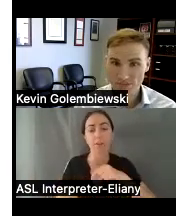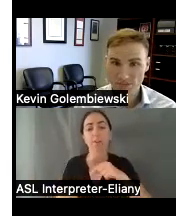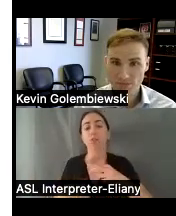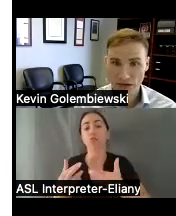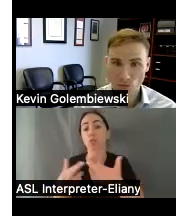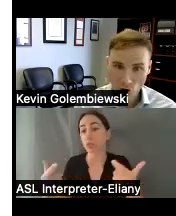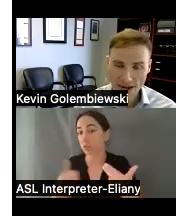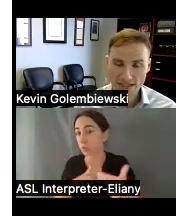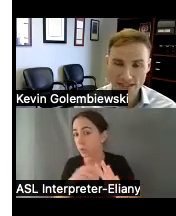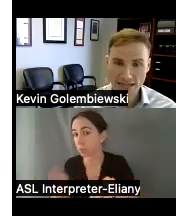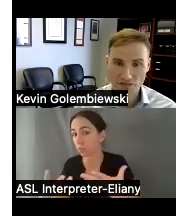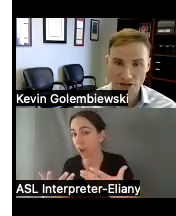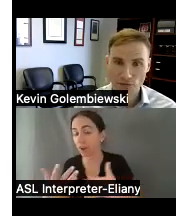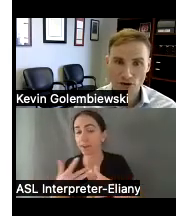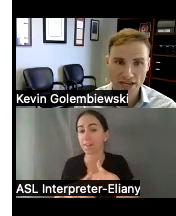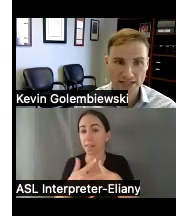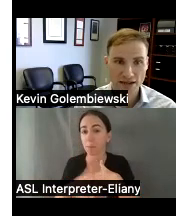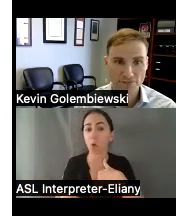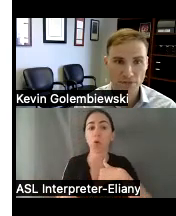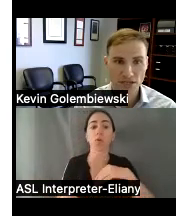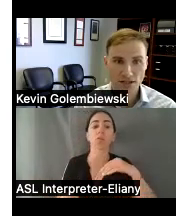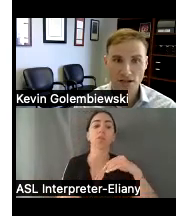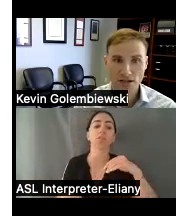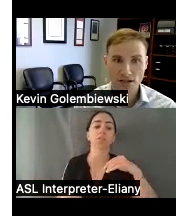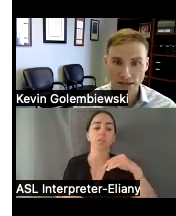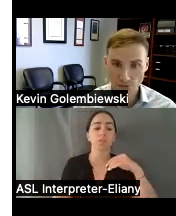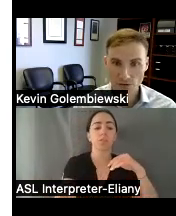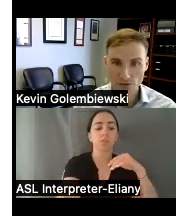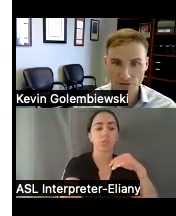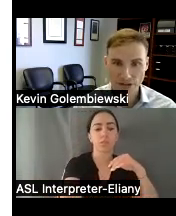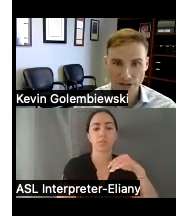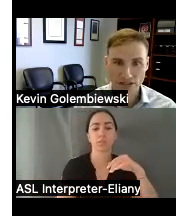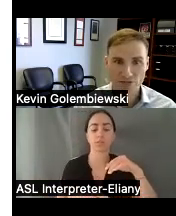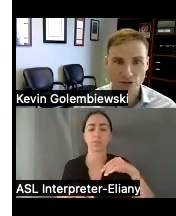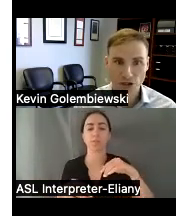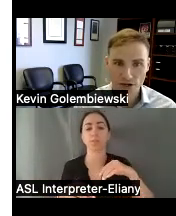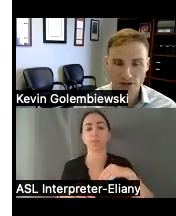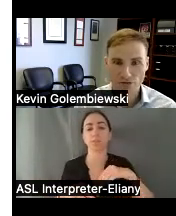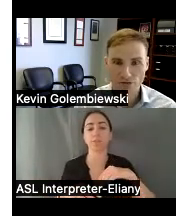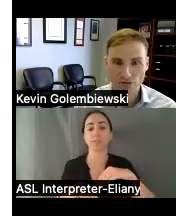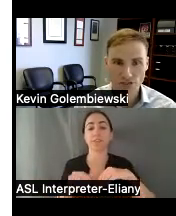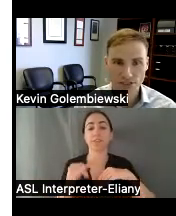that our agency has available at that time the available availability of alternative resources